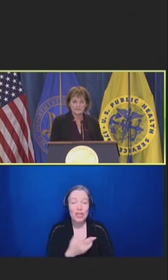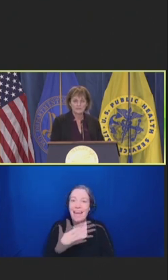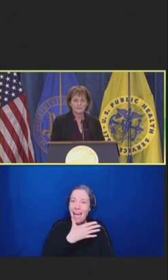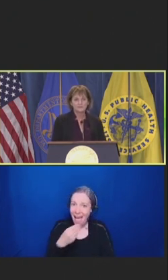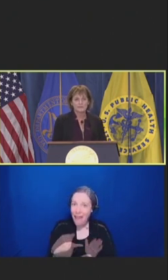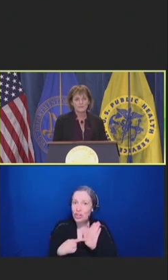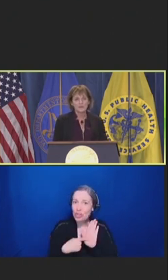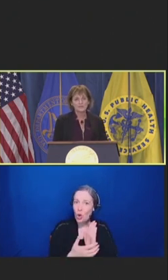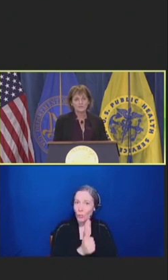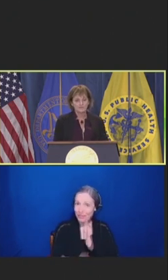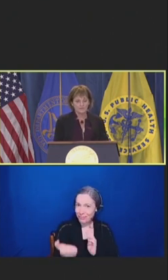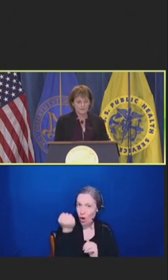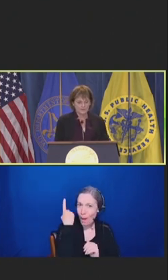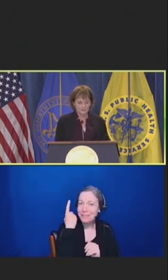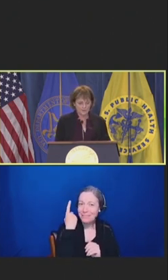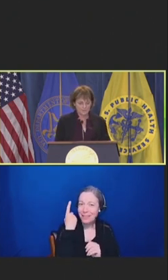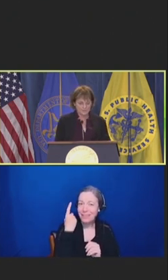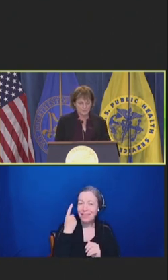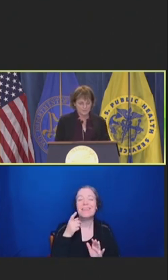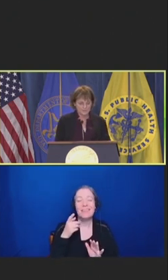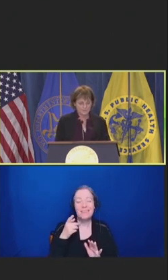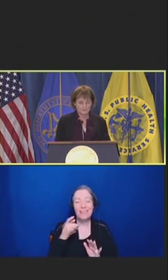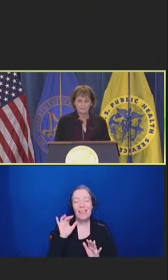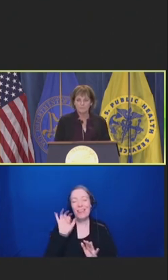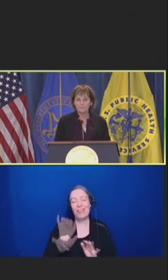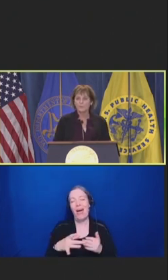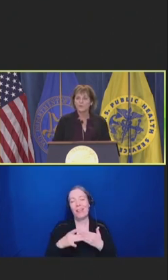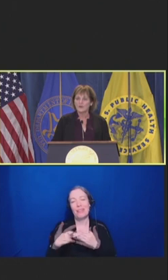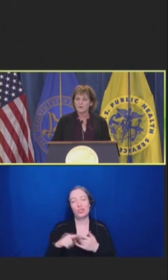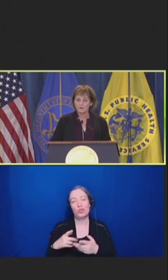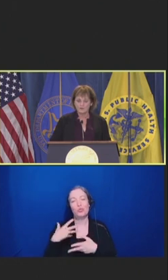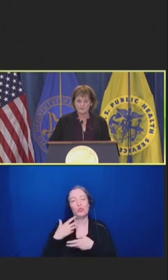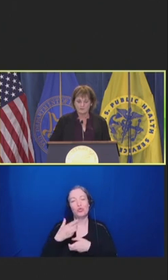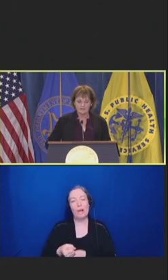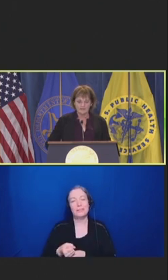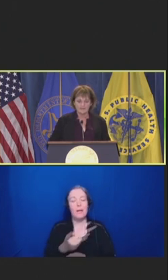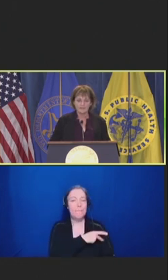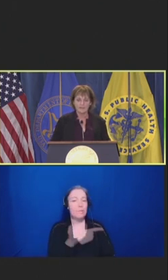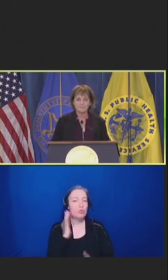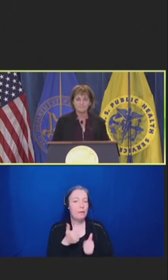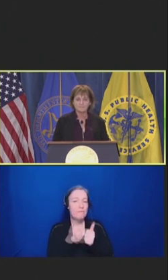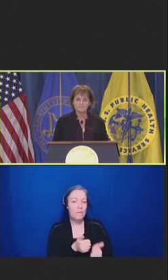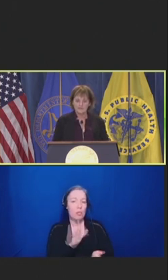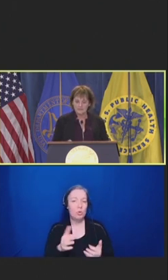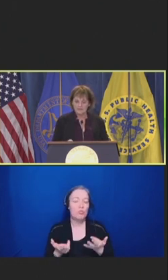So, that the patient will follow your recommendations. But where are we going to find that time?